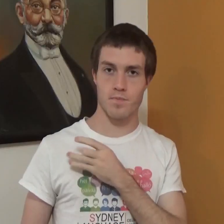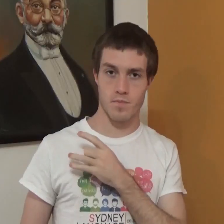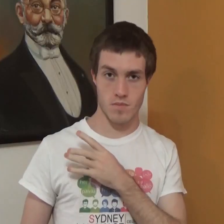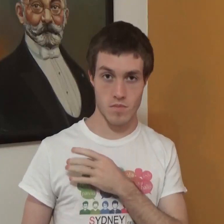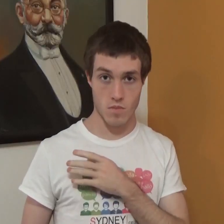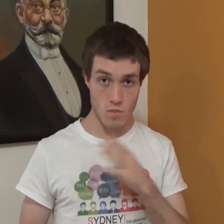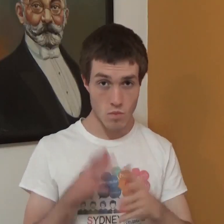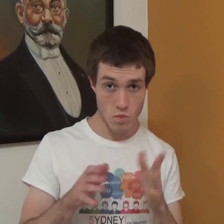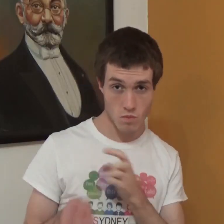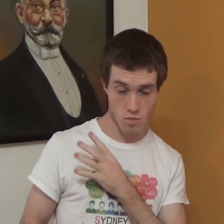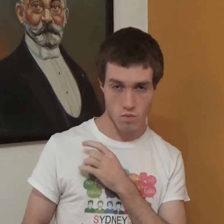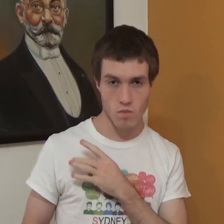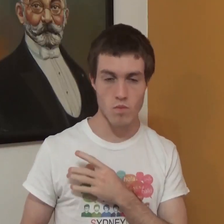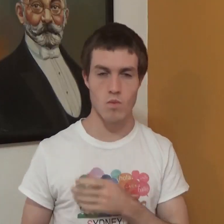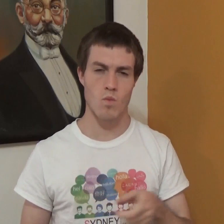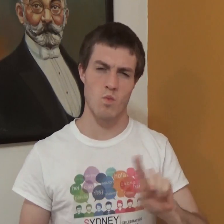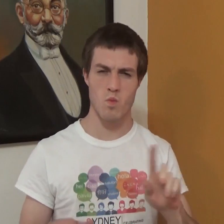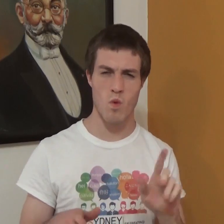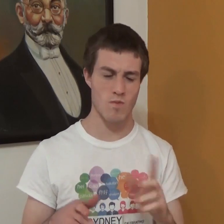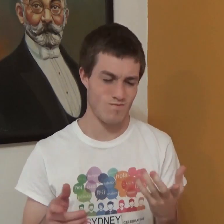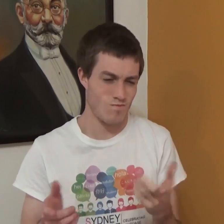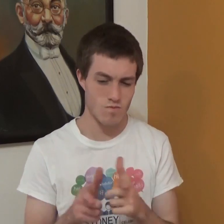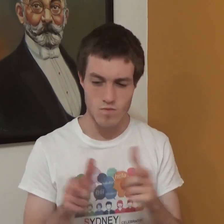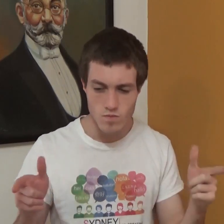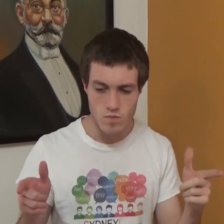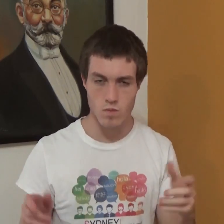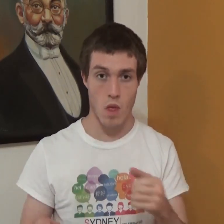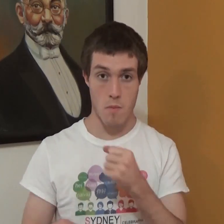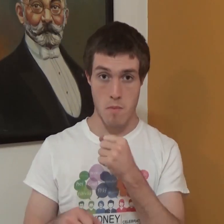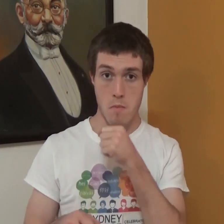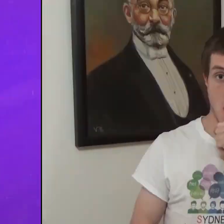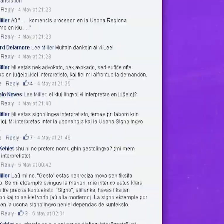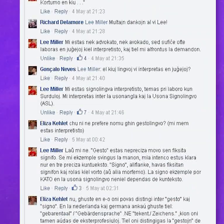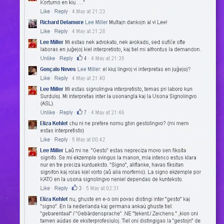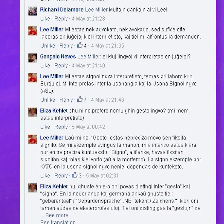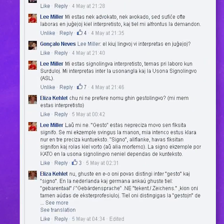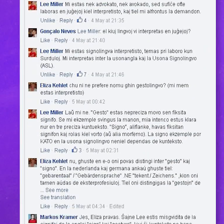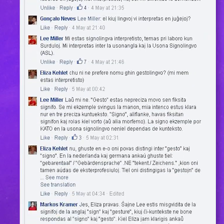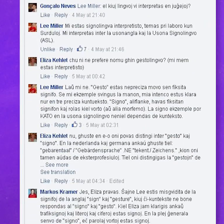by hand signs, used by the Deaf as "Gesture language" According to many Deaf and interpreters